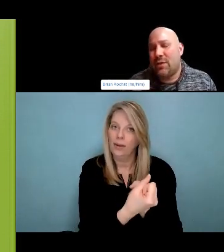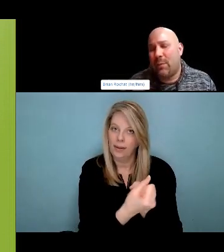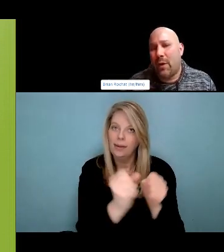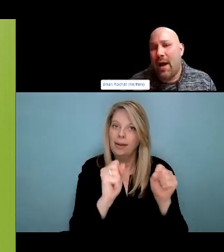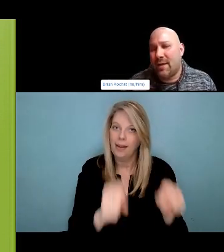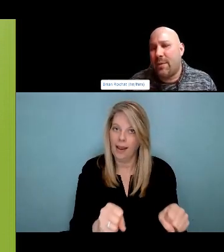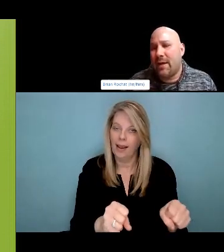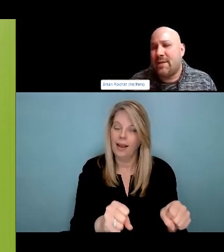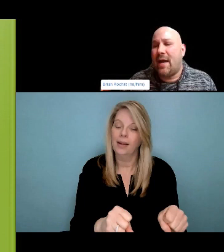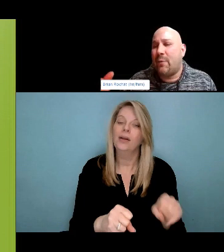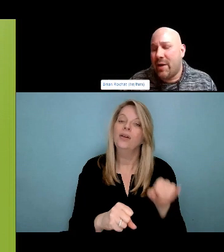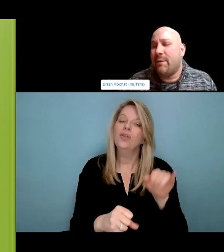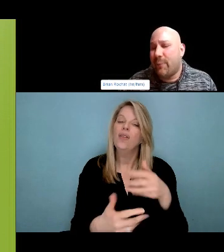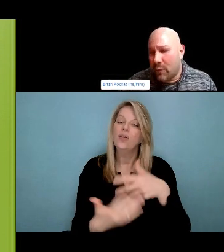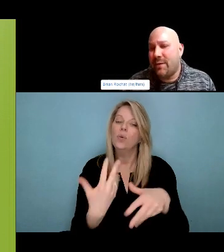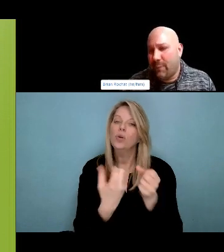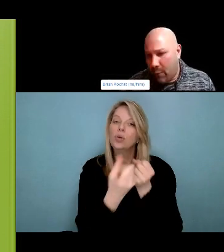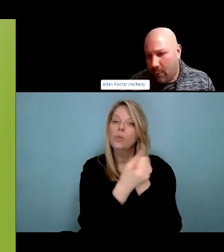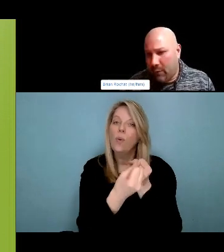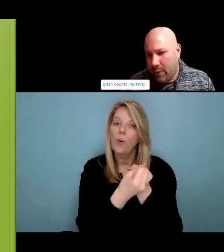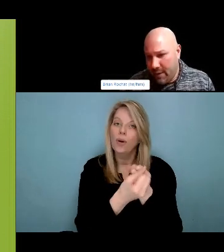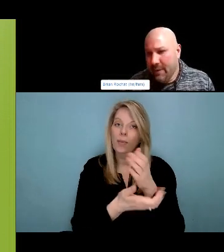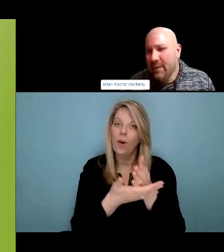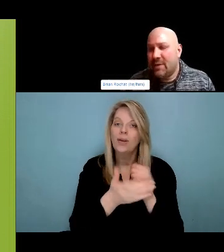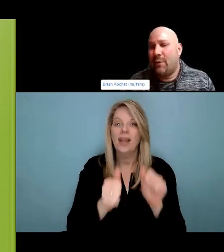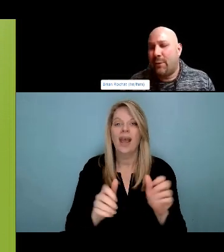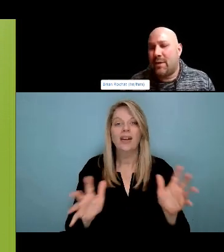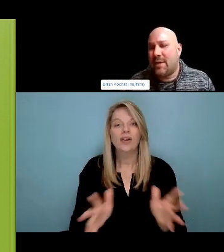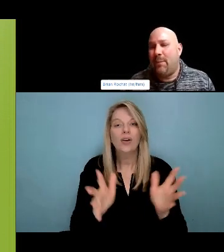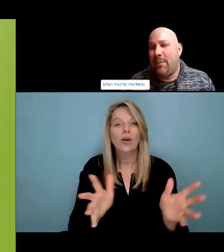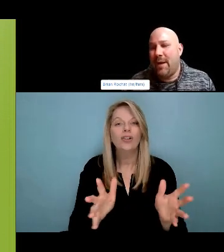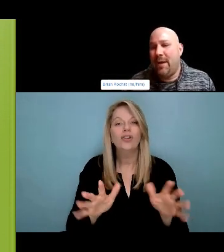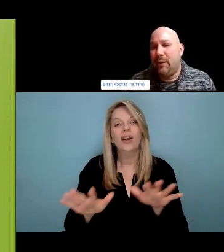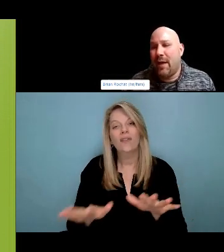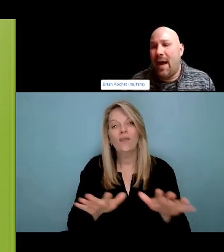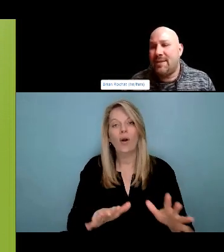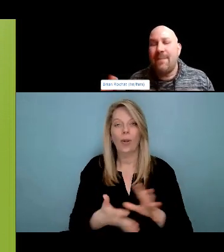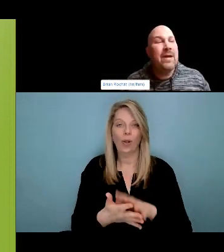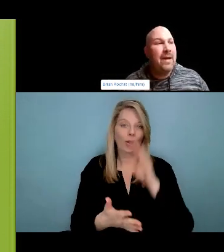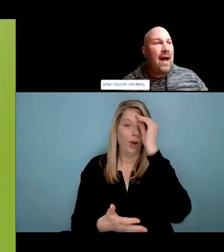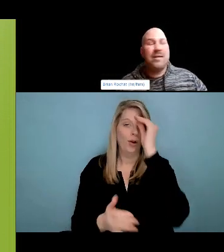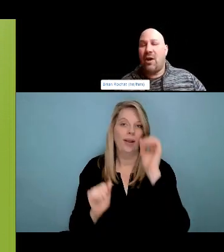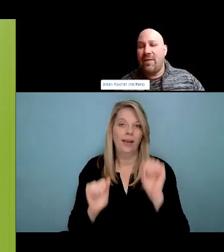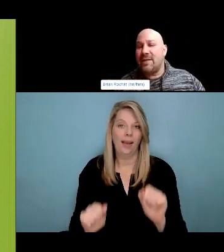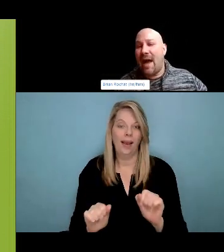I got my briefcase with my naloxone kits, my pamphlets, and I just started going to businesses. Following the gas stations, I feel like my